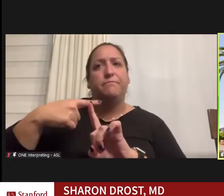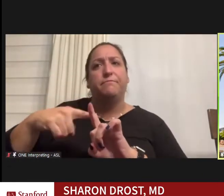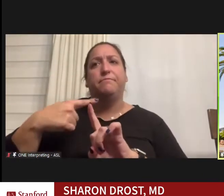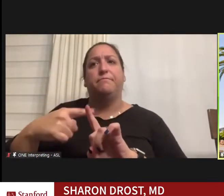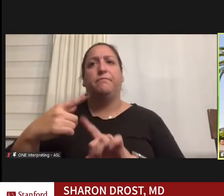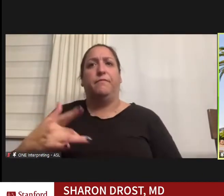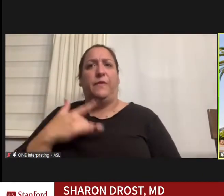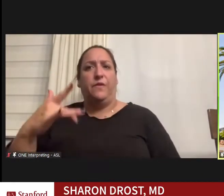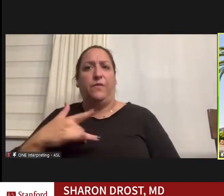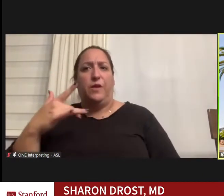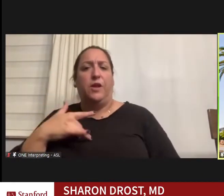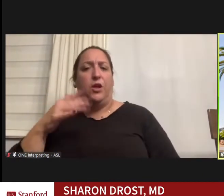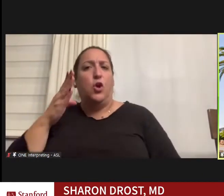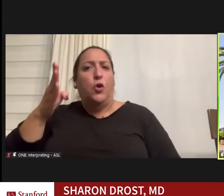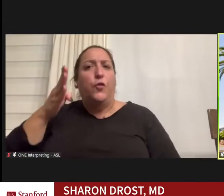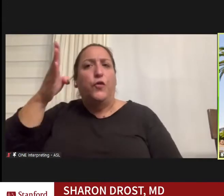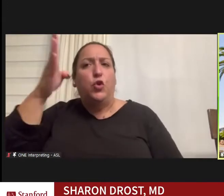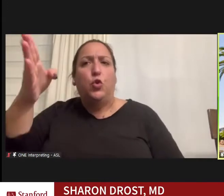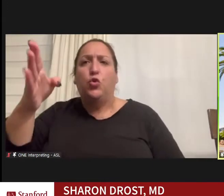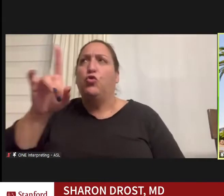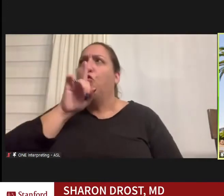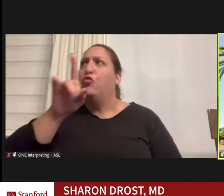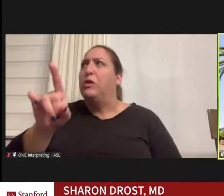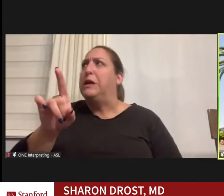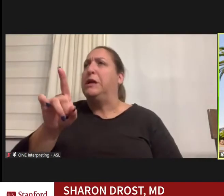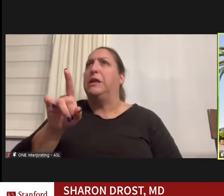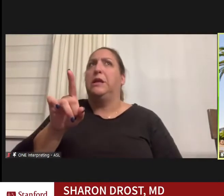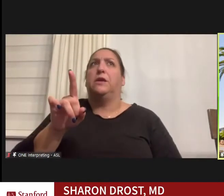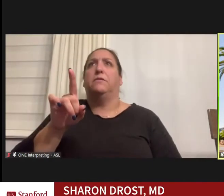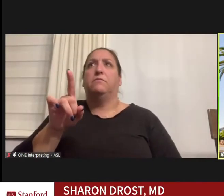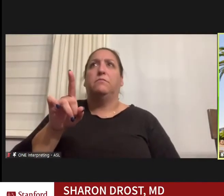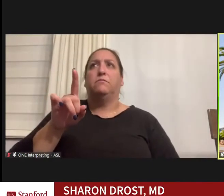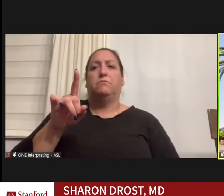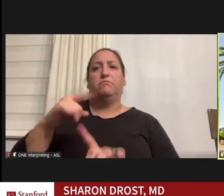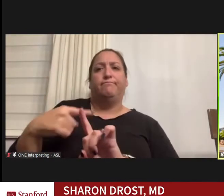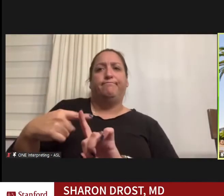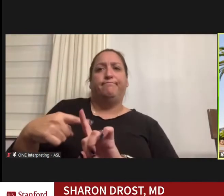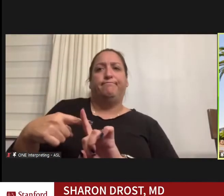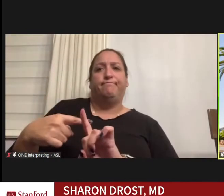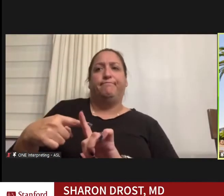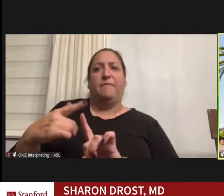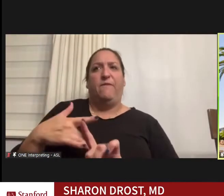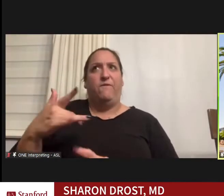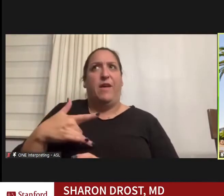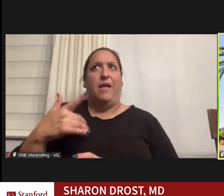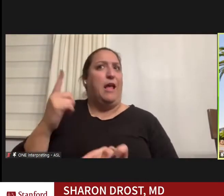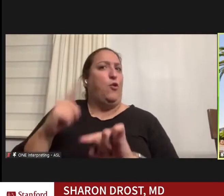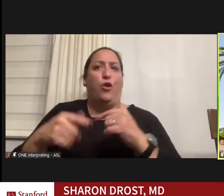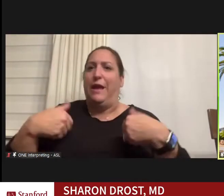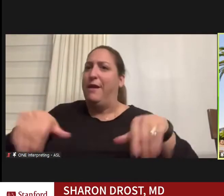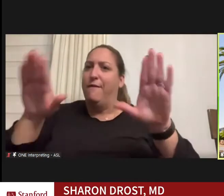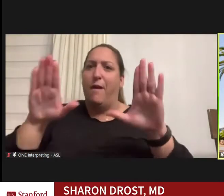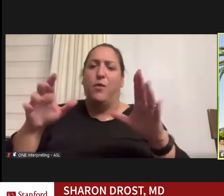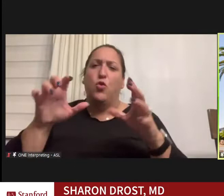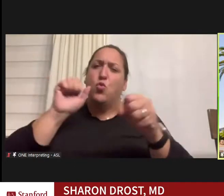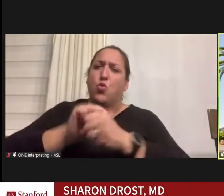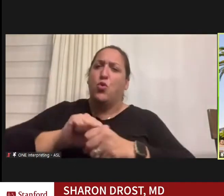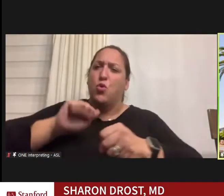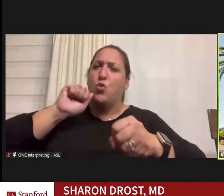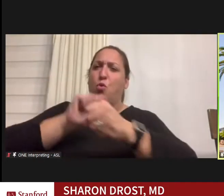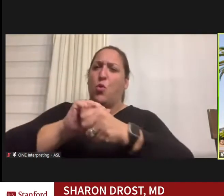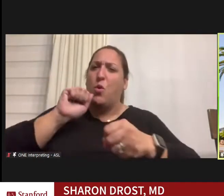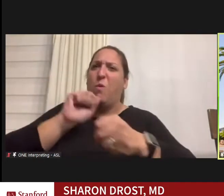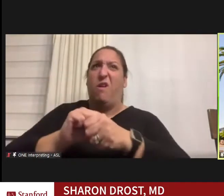the future held so much and there was no way to give up after so much work, medical school,